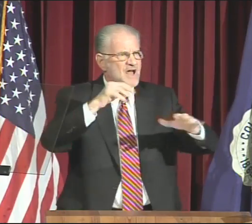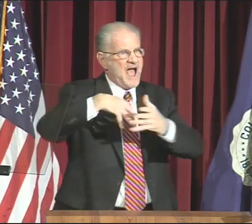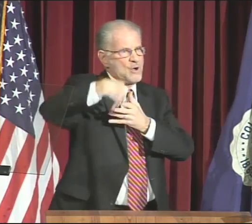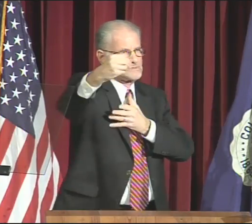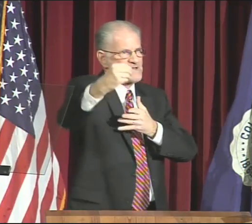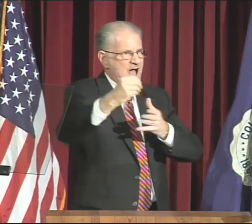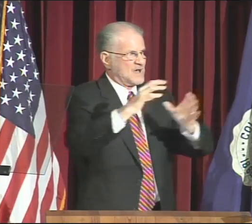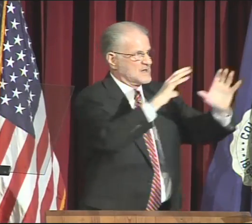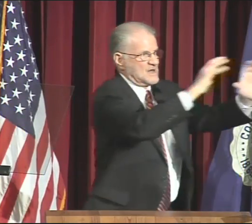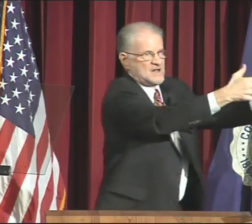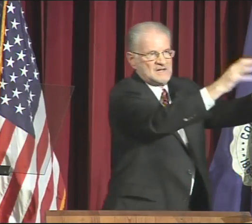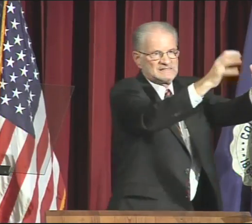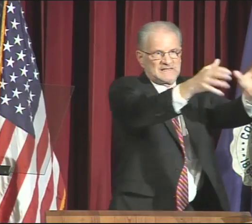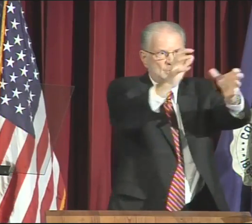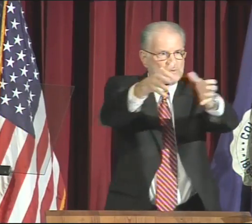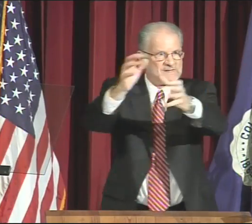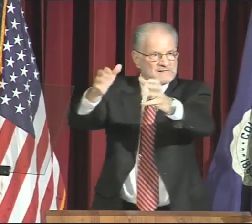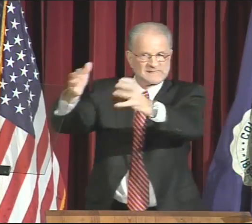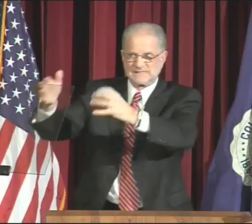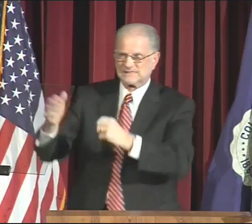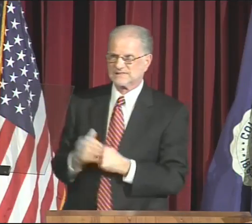We must extend our attention